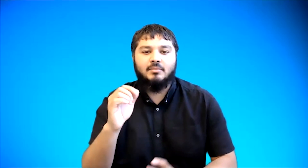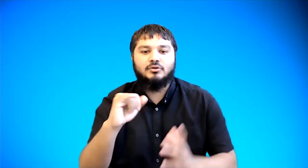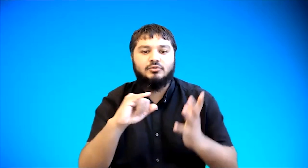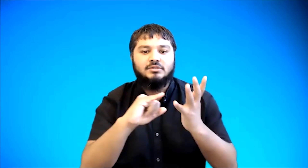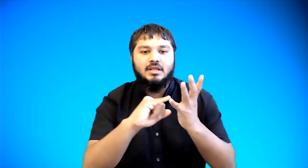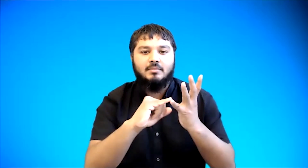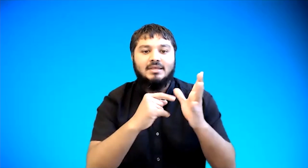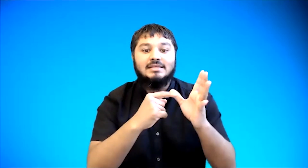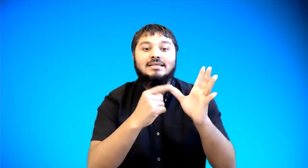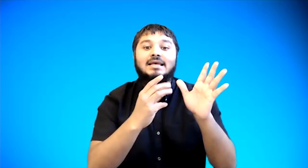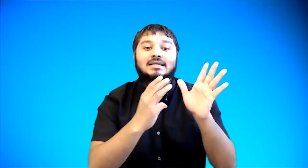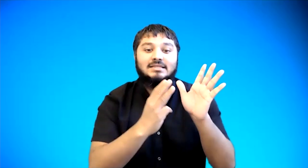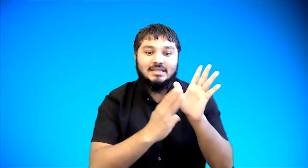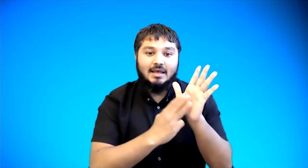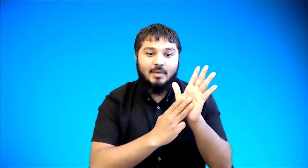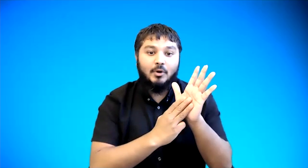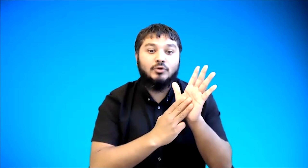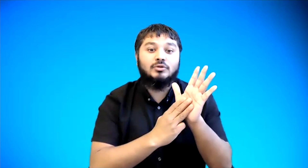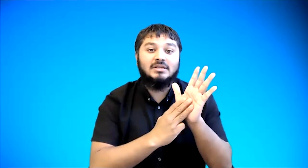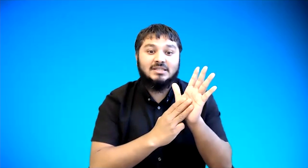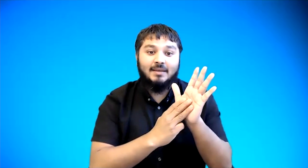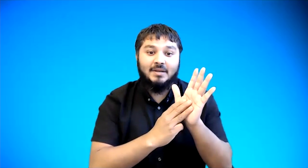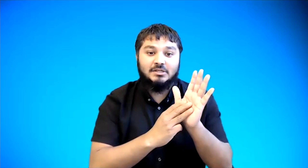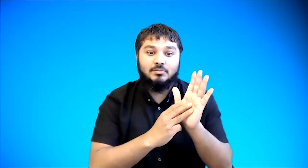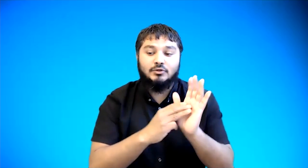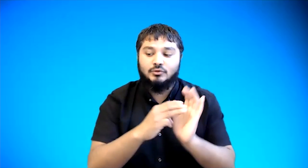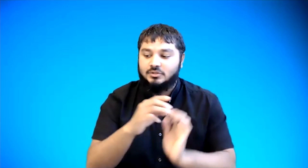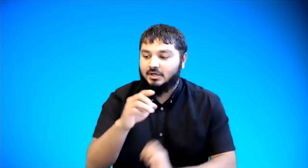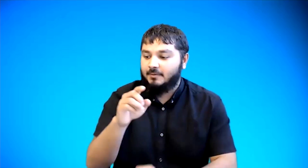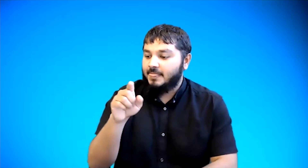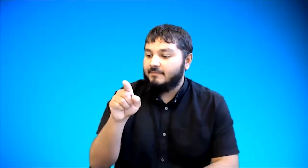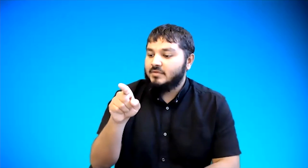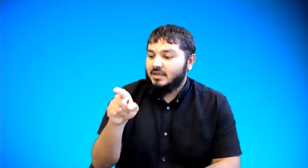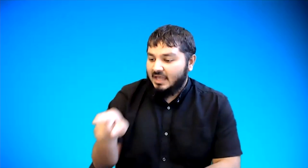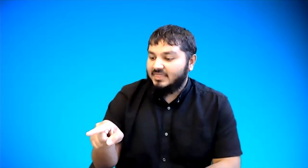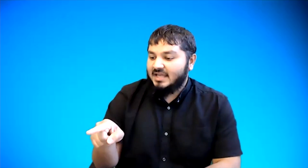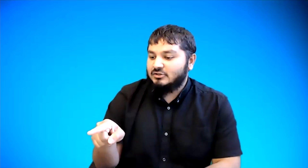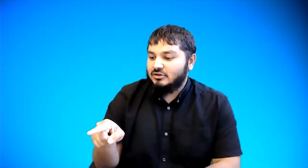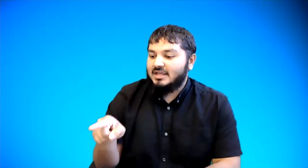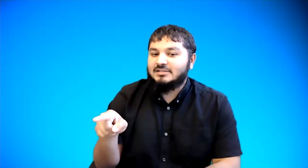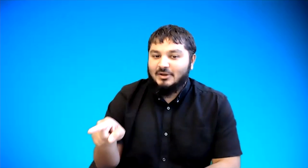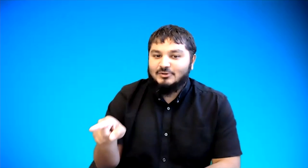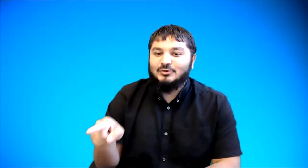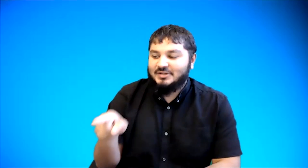daughter's name is sam i'm going to establish my daughter and that's her that's my daughter